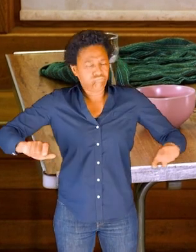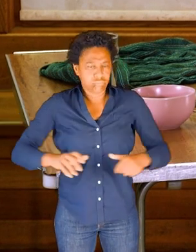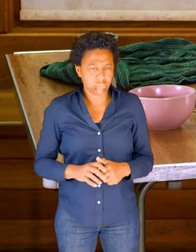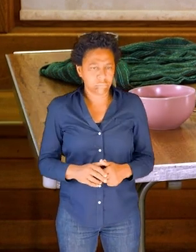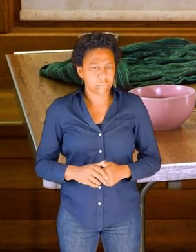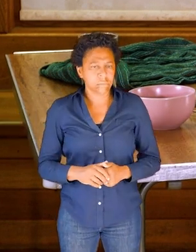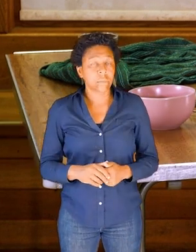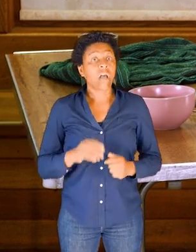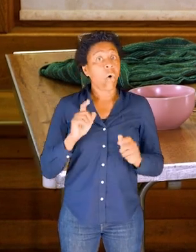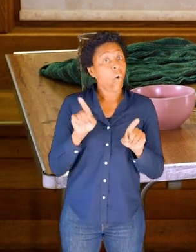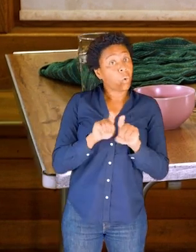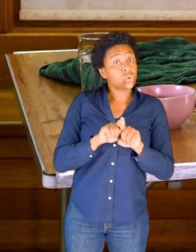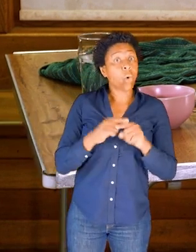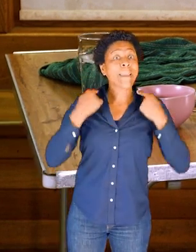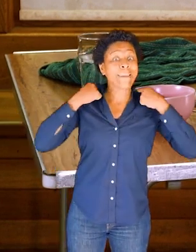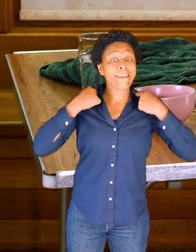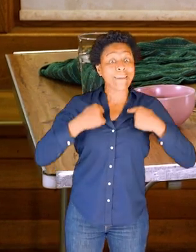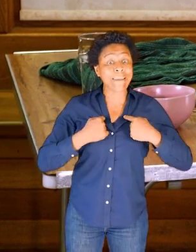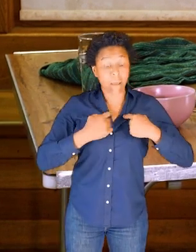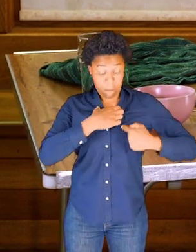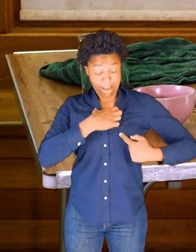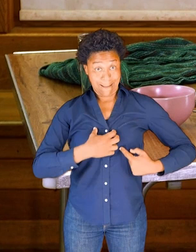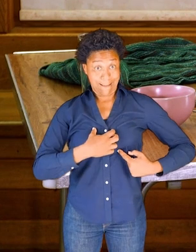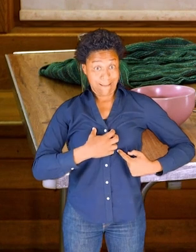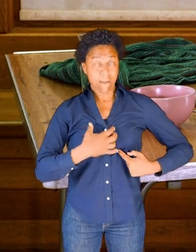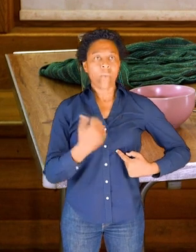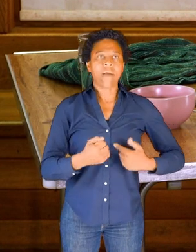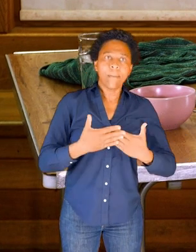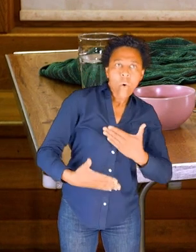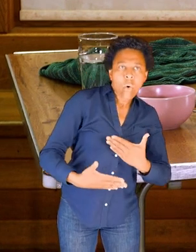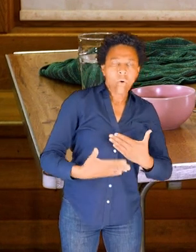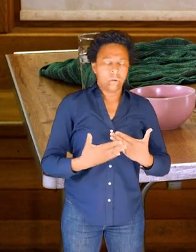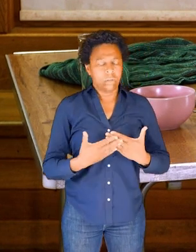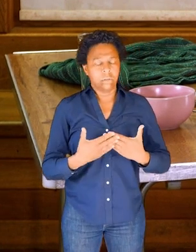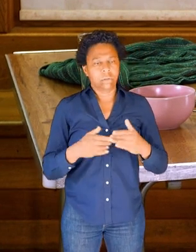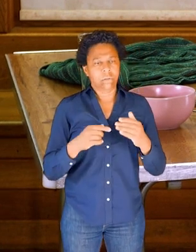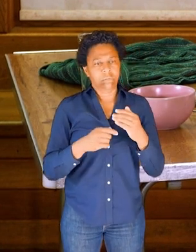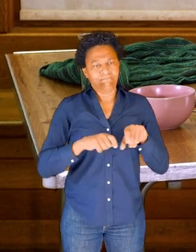I have one bone, the breast bone at the front, which is longer than it is wide.